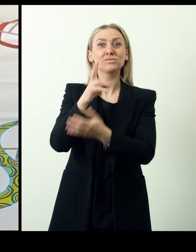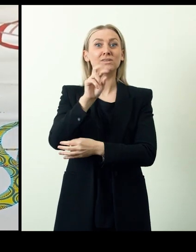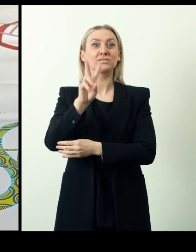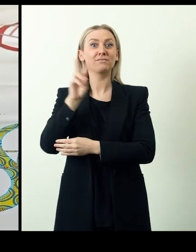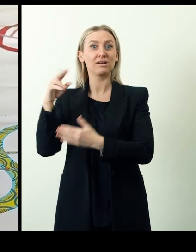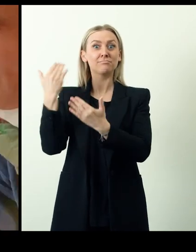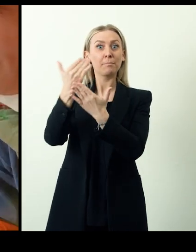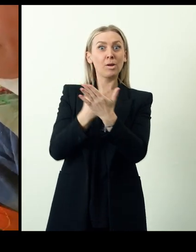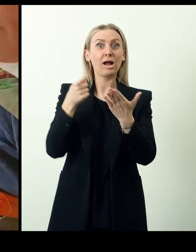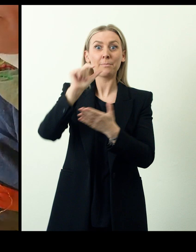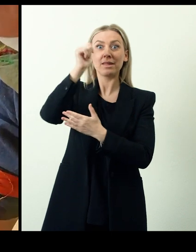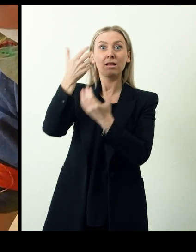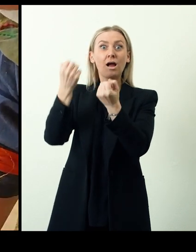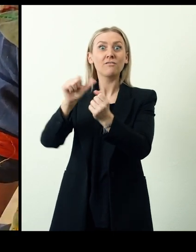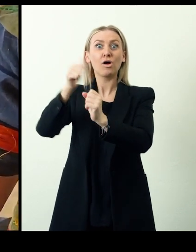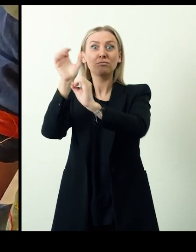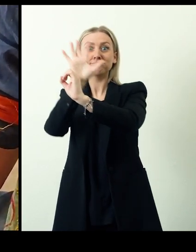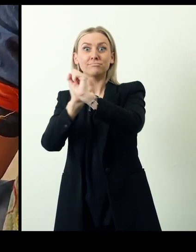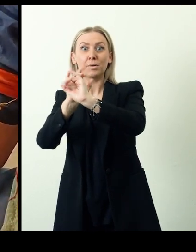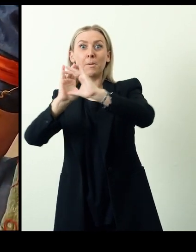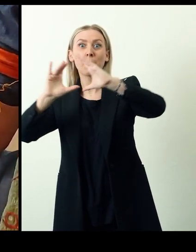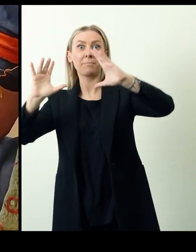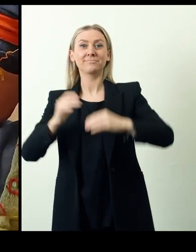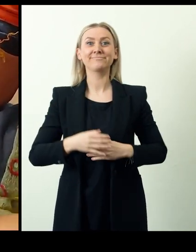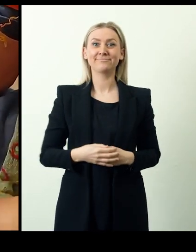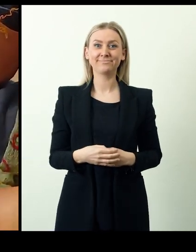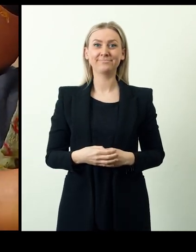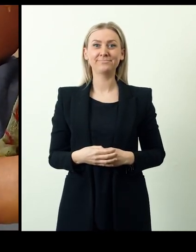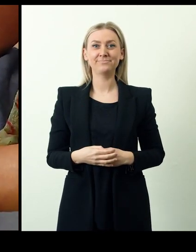In 2022, the model was implemented in additional Indian states.